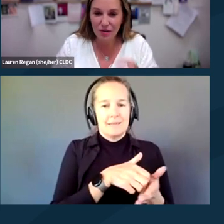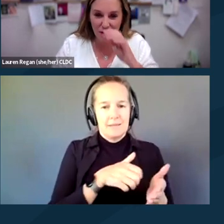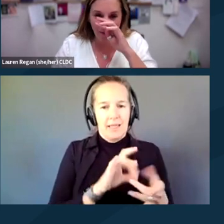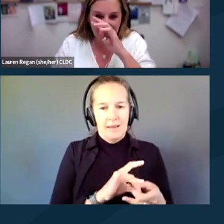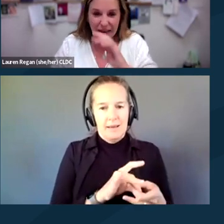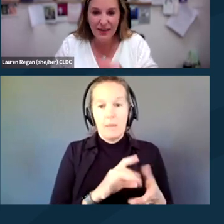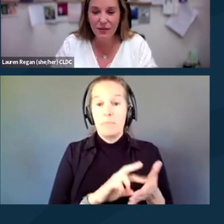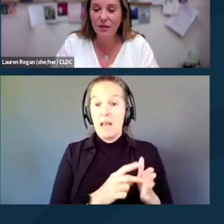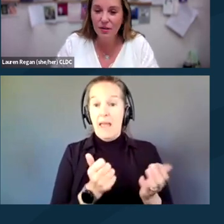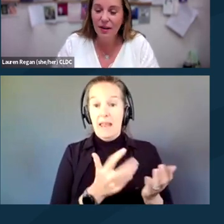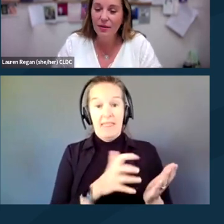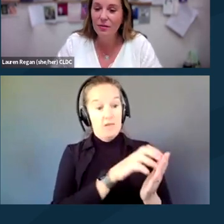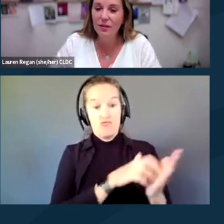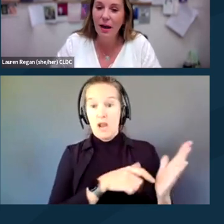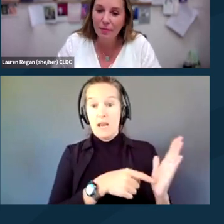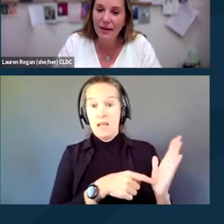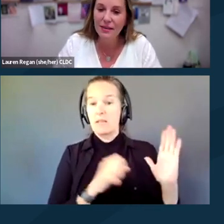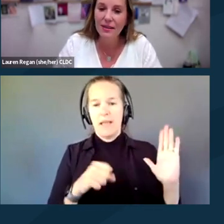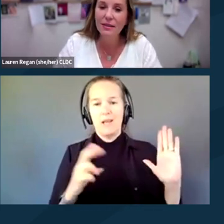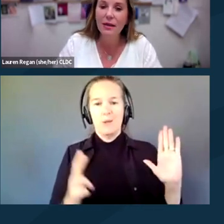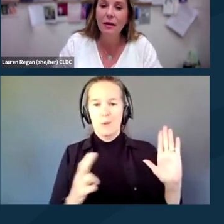to confiscate or can be used to compromise things.